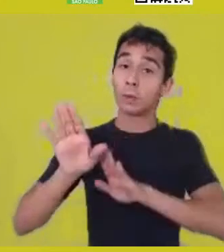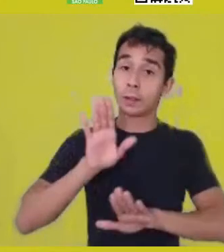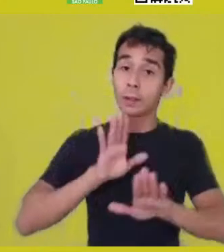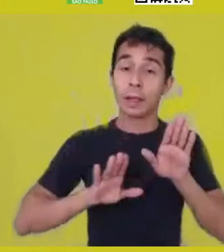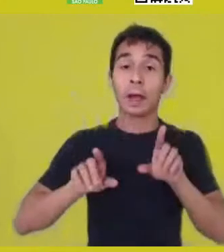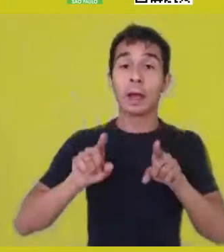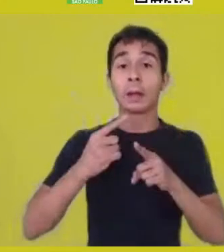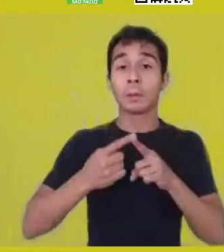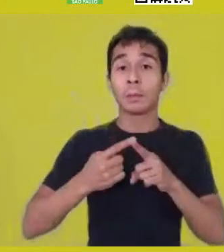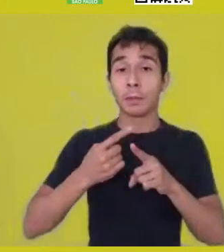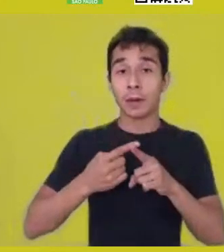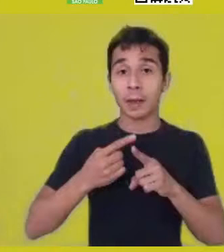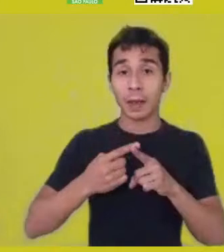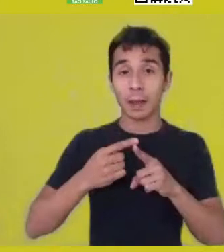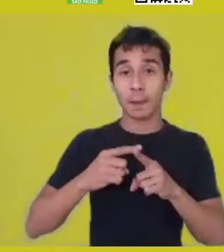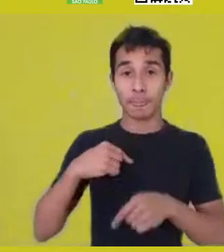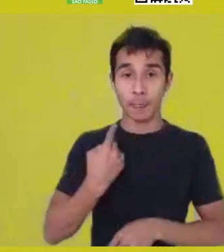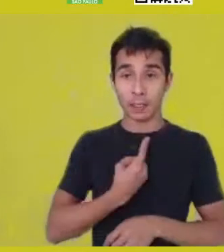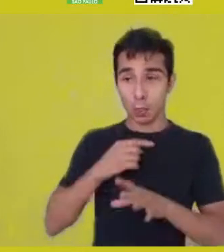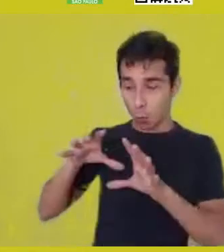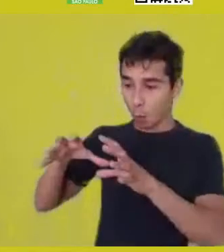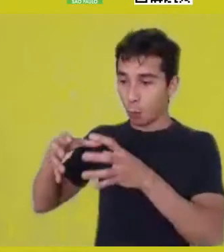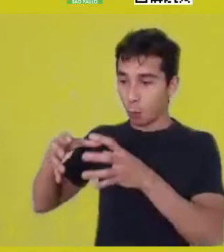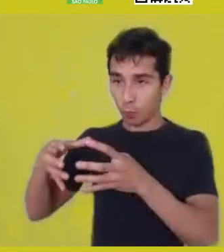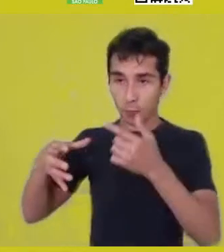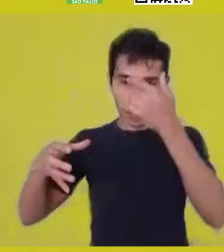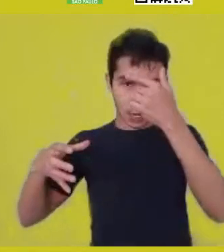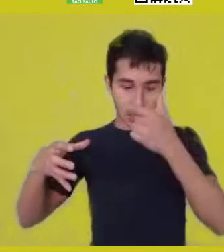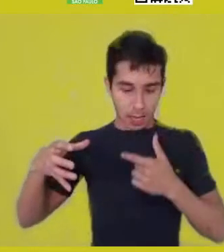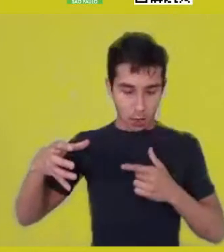between singularities and community, and that forms a great community.